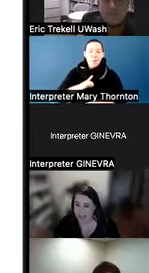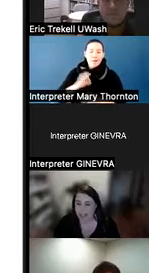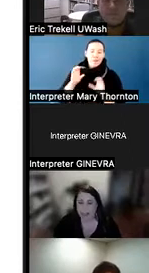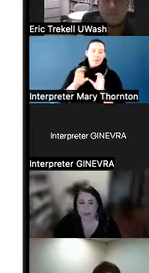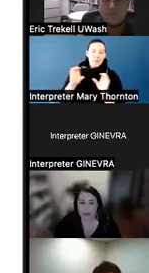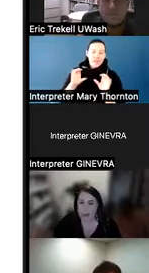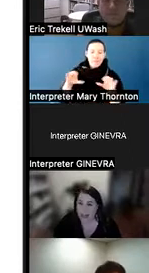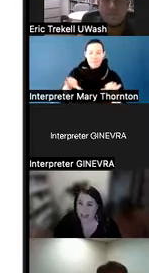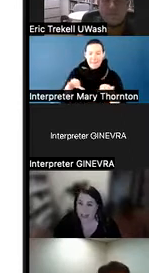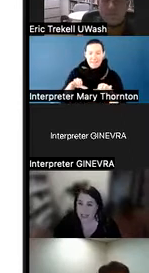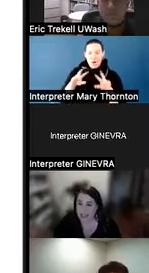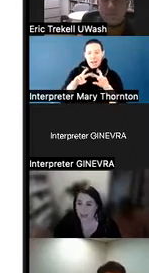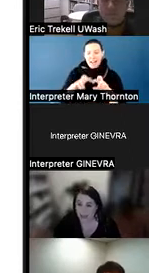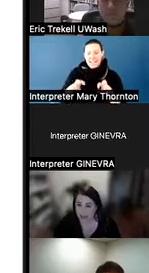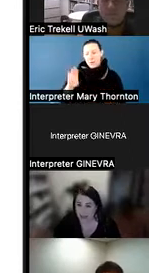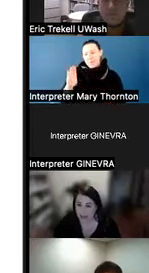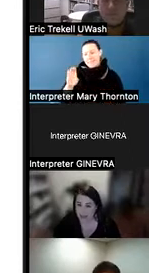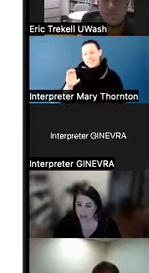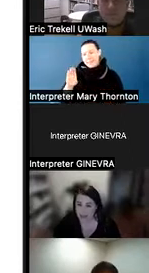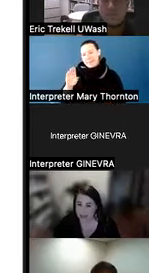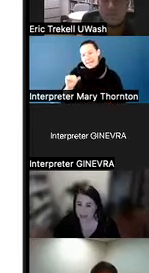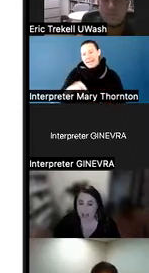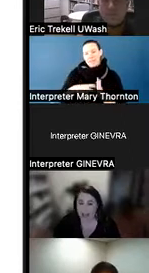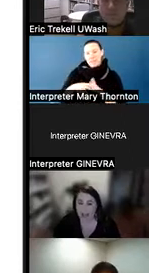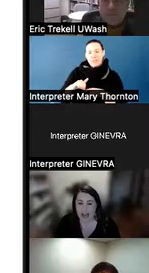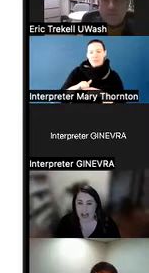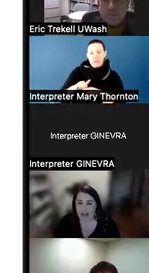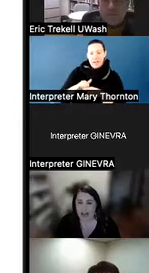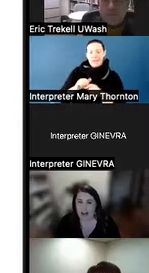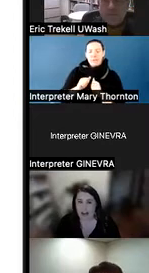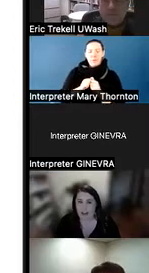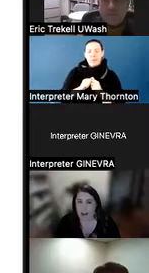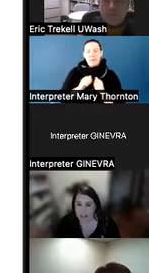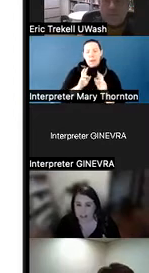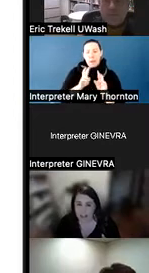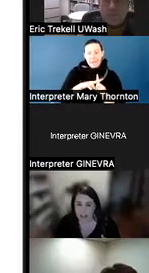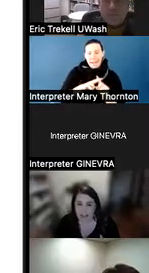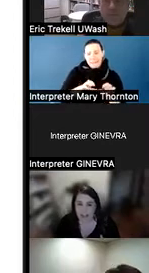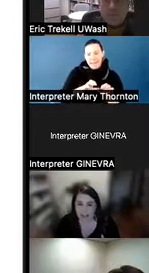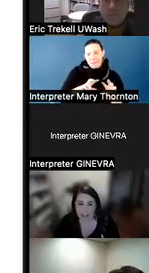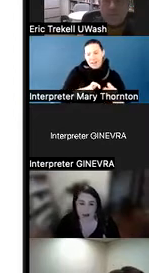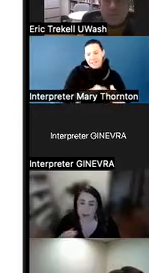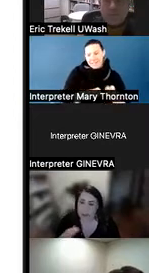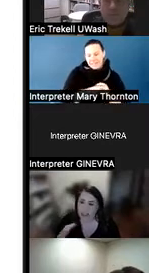So trained in Applied Behavior Analysis. I have a variety of experience working